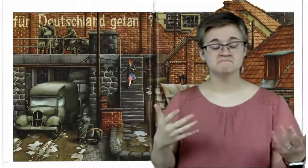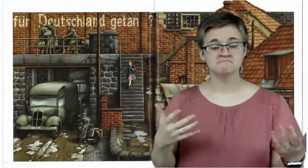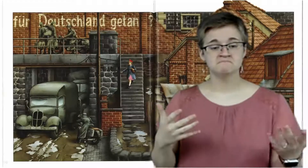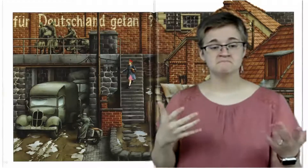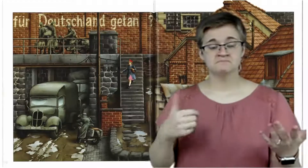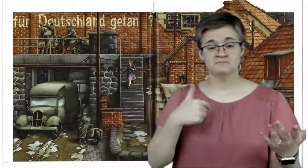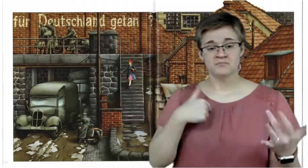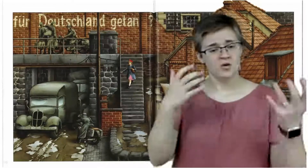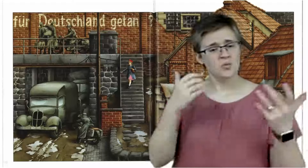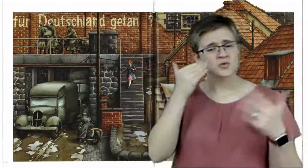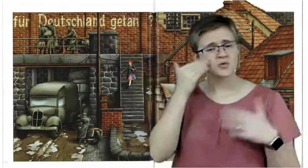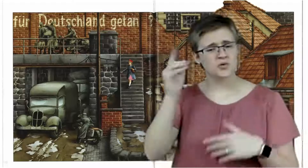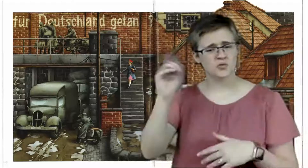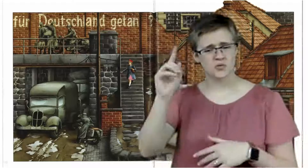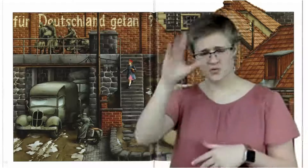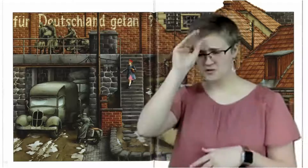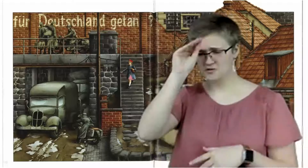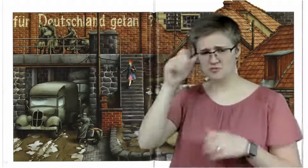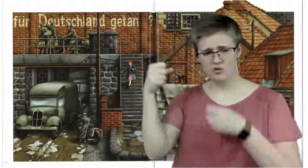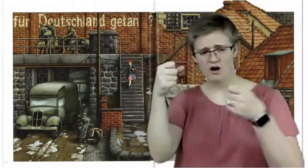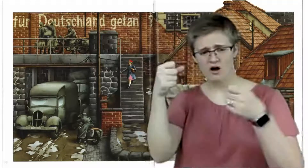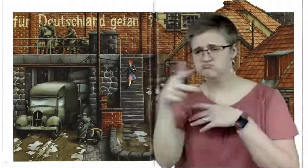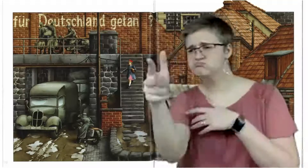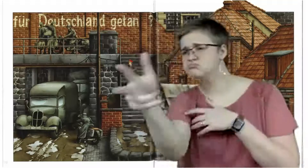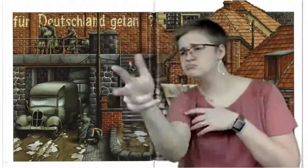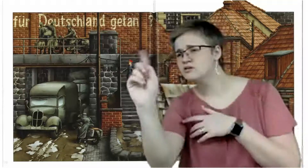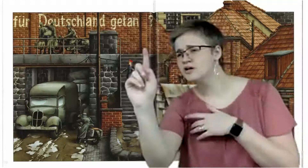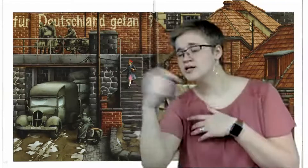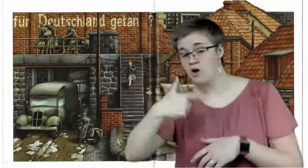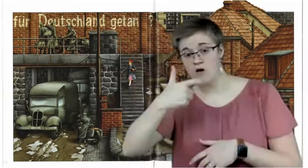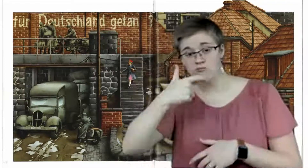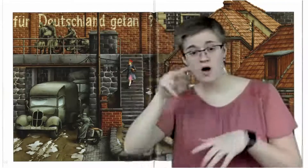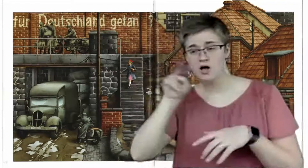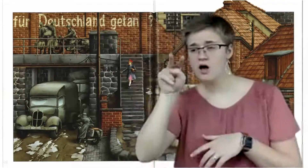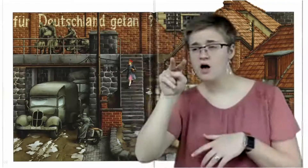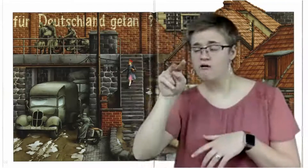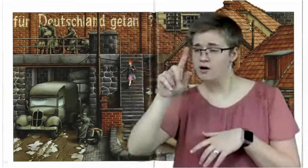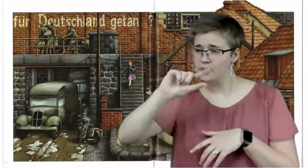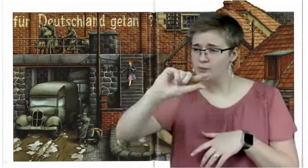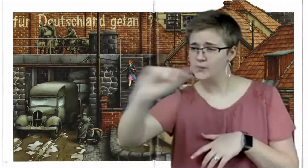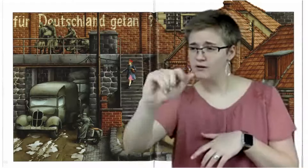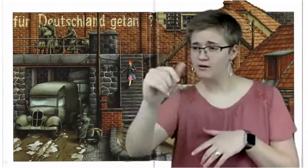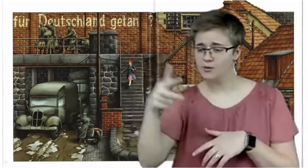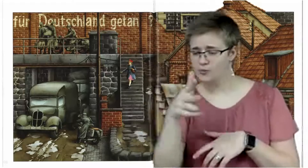I wanted to know where the little boy went. So I watched the truck until it disappeared around the corner.